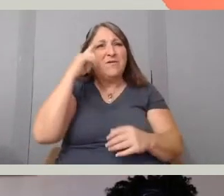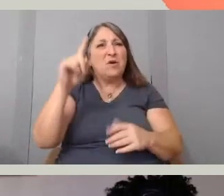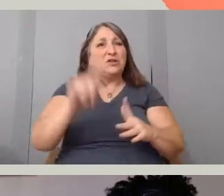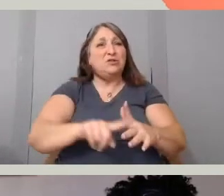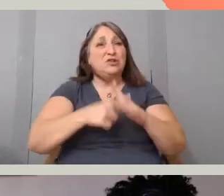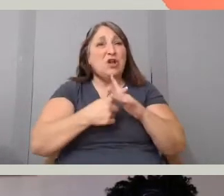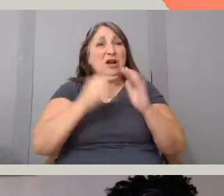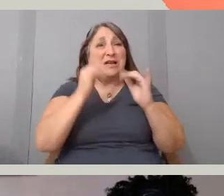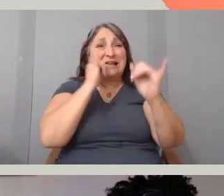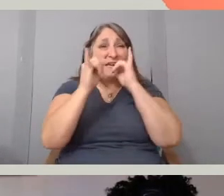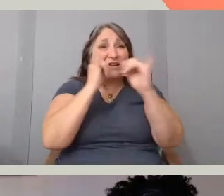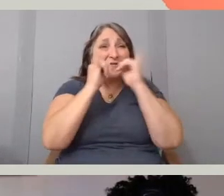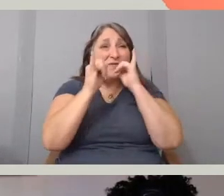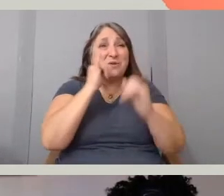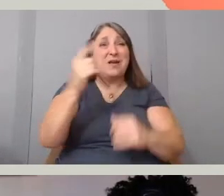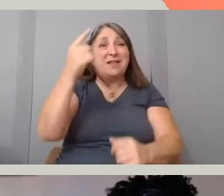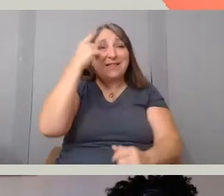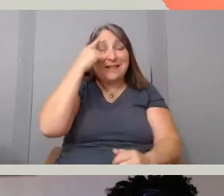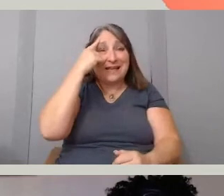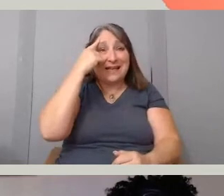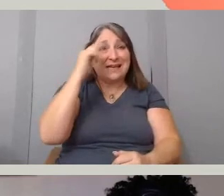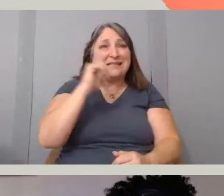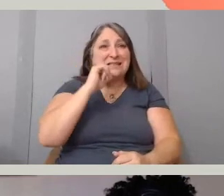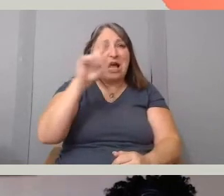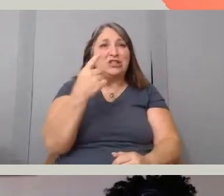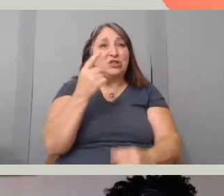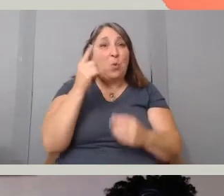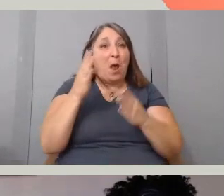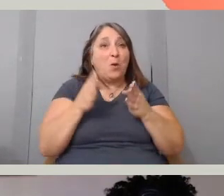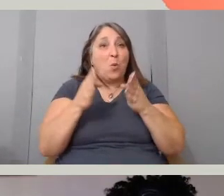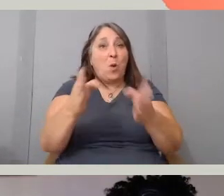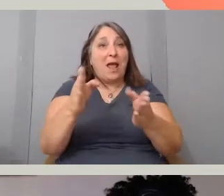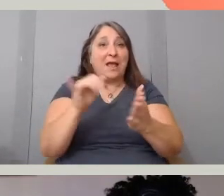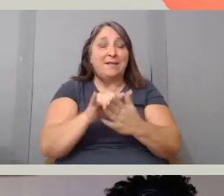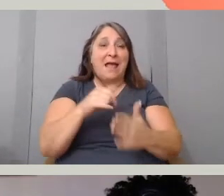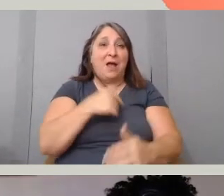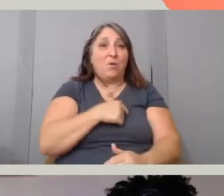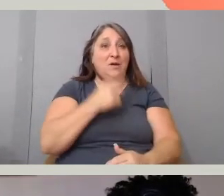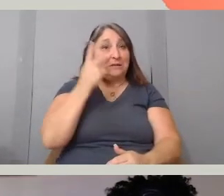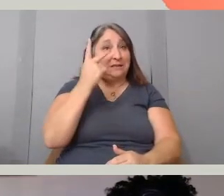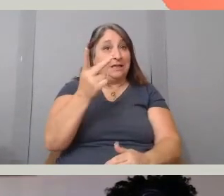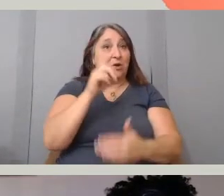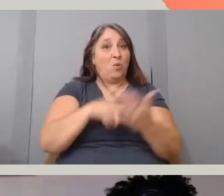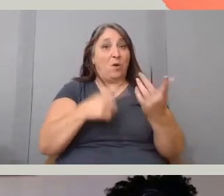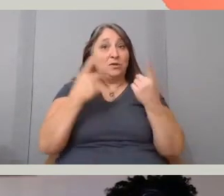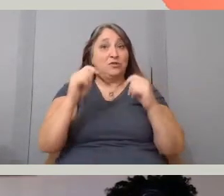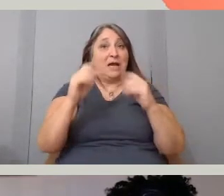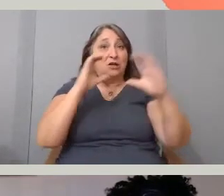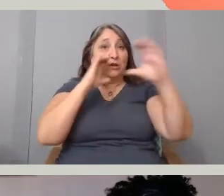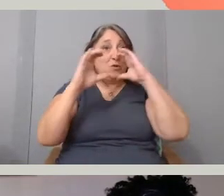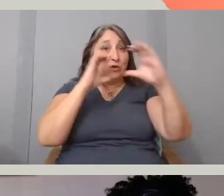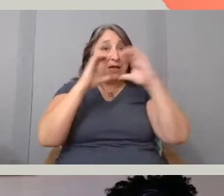thinking that it's not just one way that we're seeing or what we're trying to communicate. We're not necessarily just trying to communicate again,